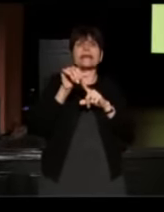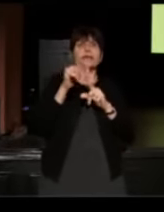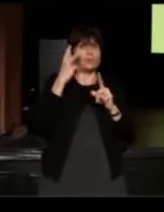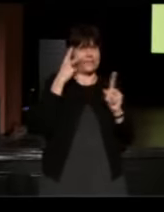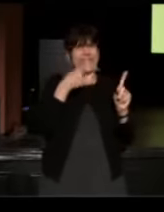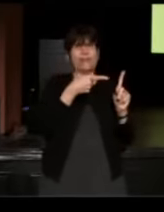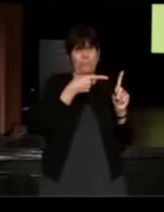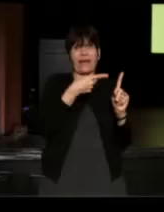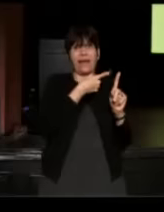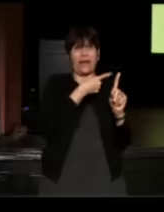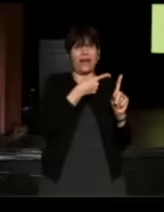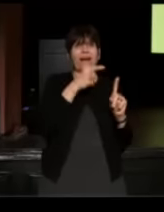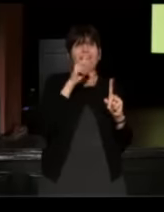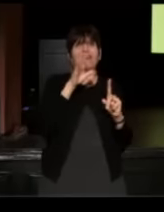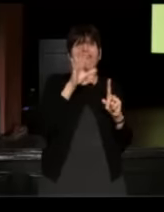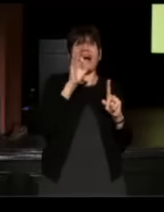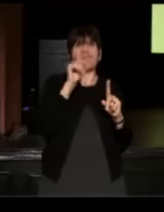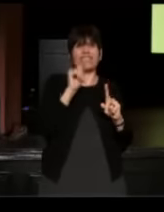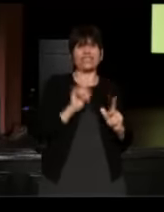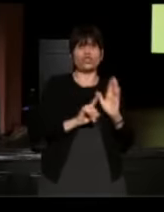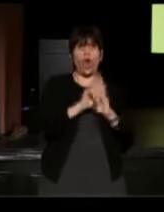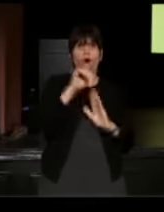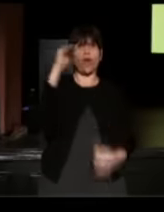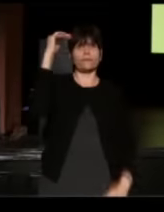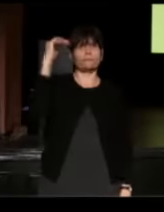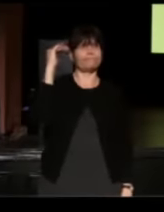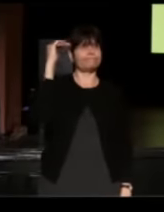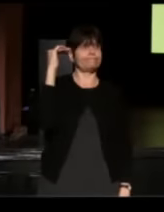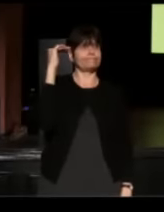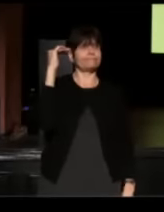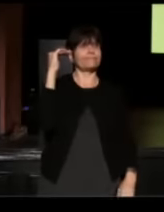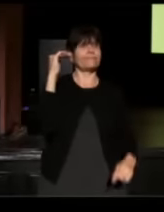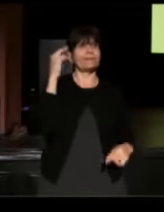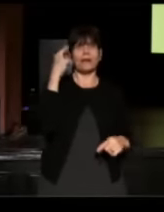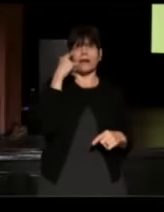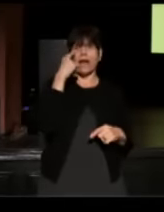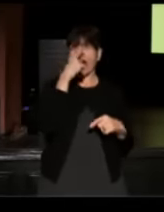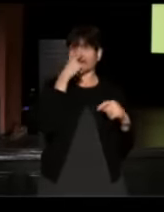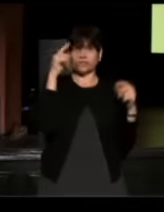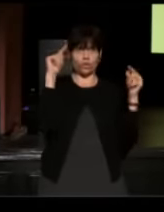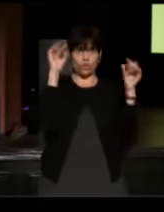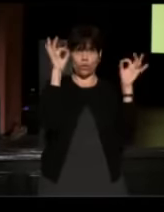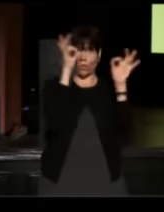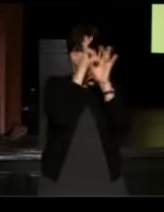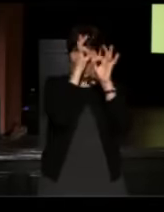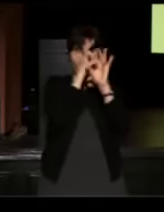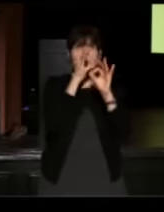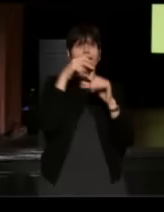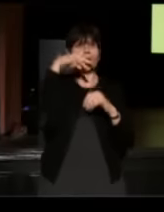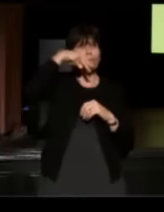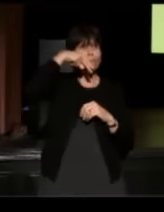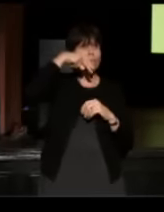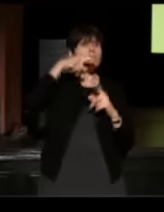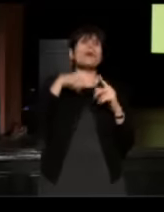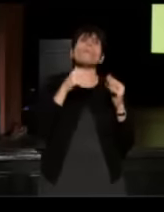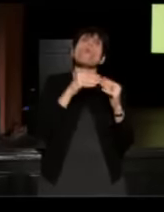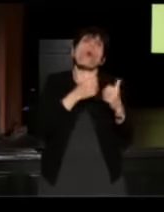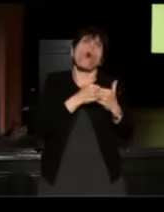he was 5 feet tall, he had-- his eyes were very crossed, he had one snaggle tooth but the guy had more romance than all of Hollywood's